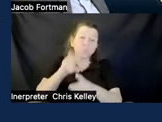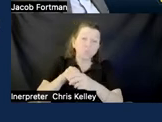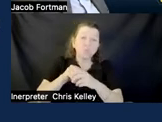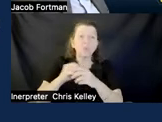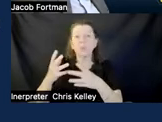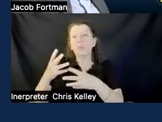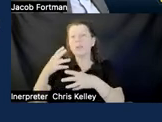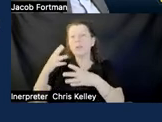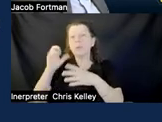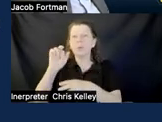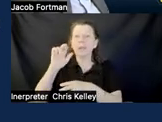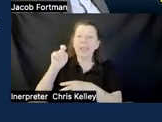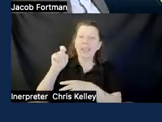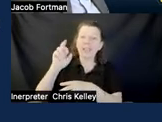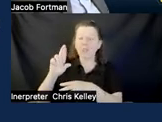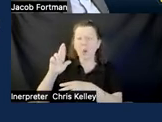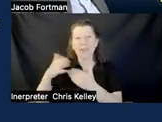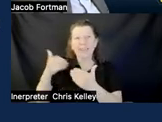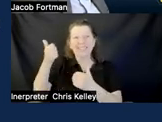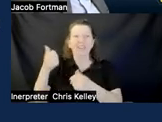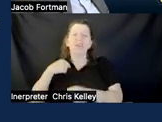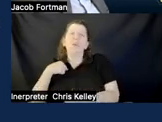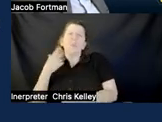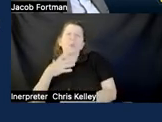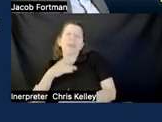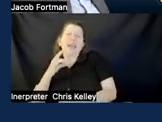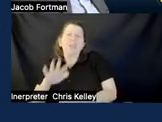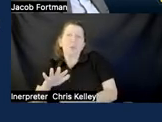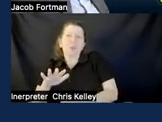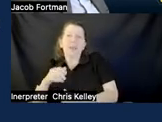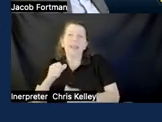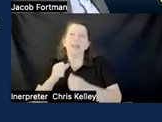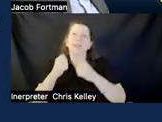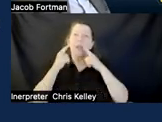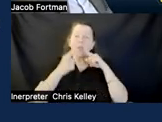and then what i don't like so much is like there's a lot of tools in the space that try to completely